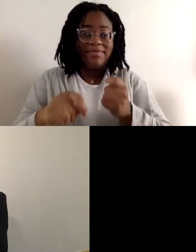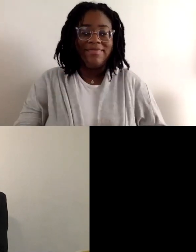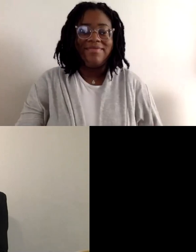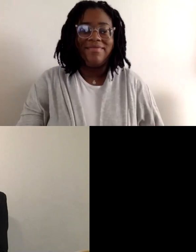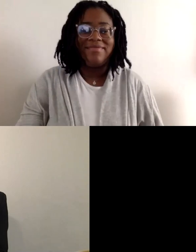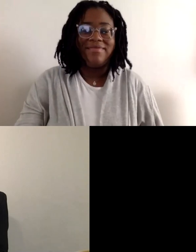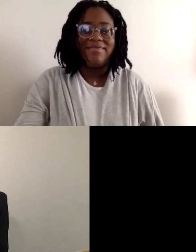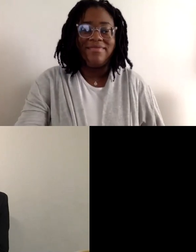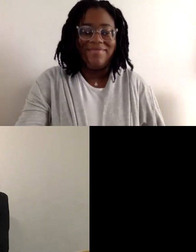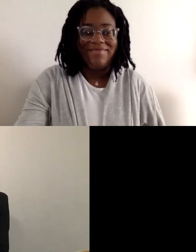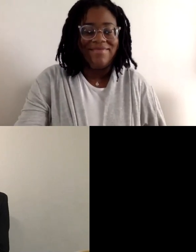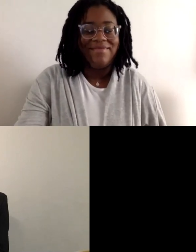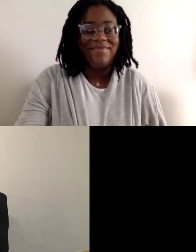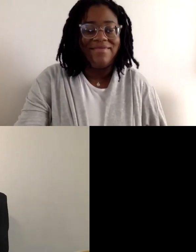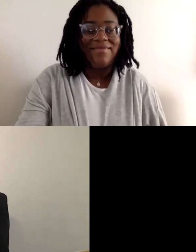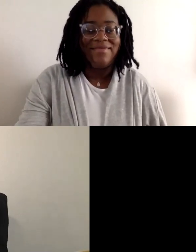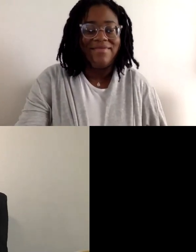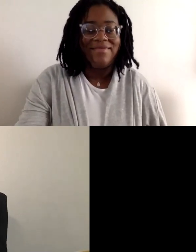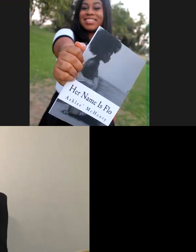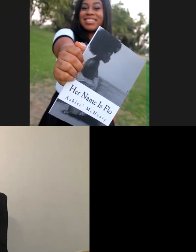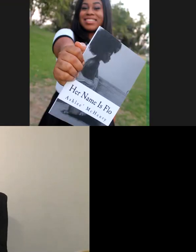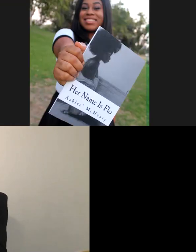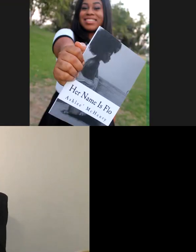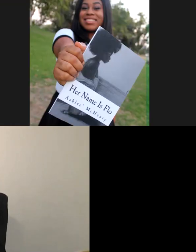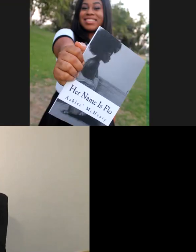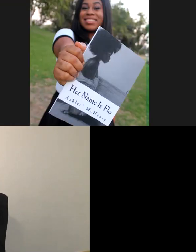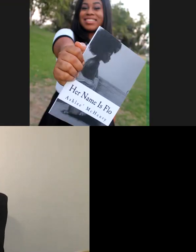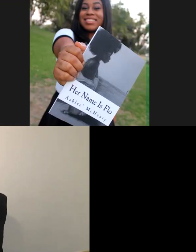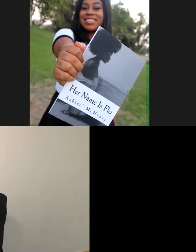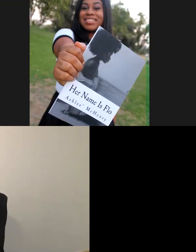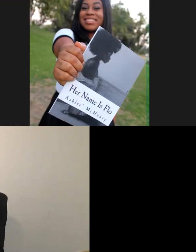of what we experienced yesterday, I'm becoming emotional.